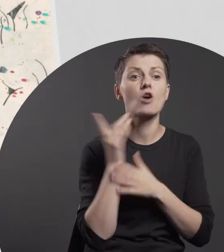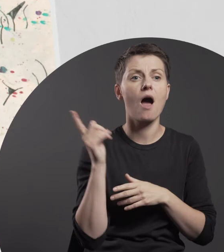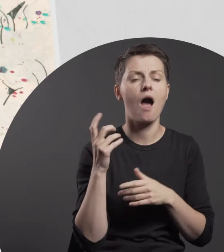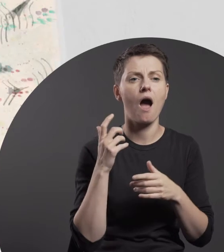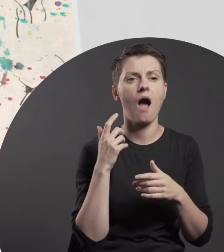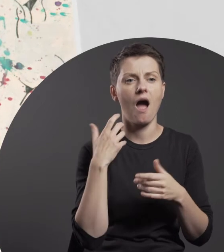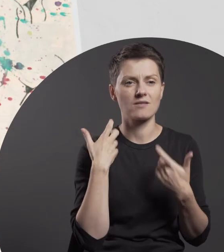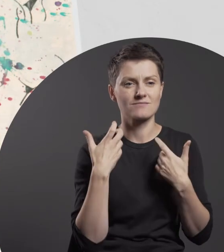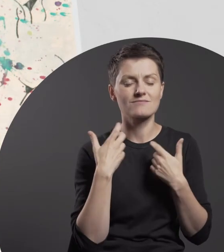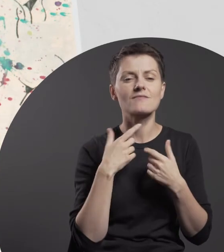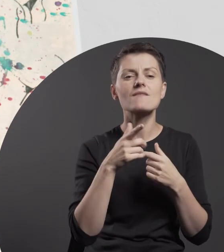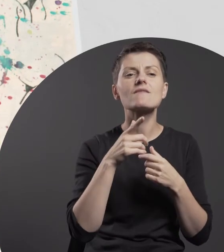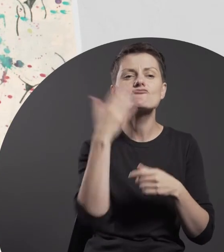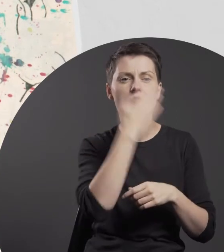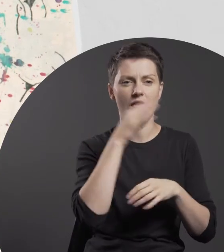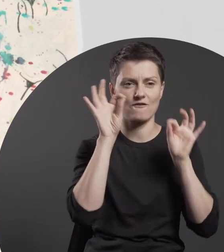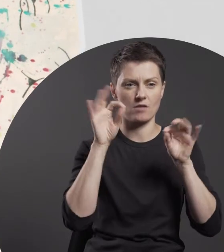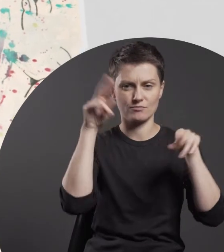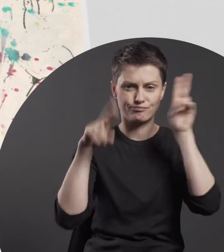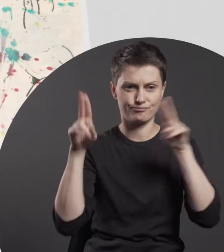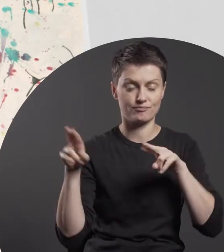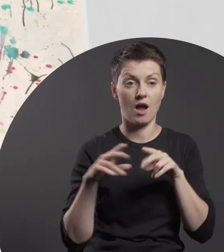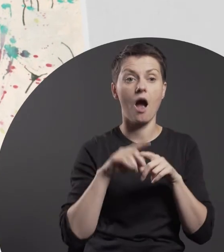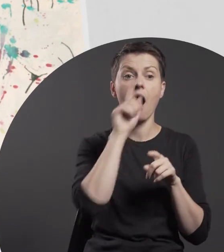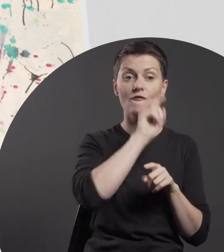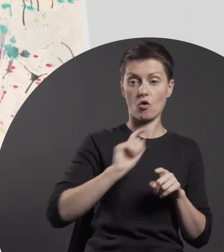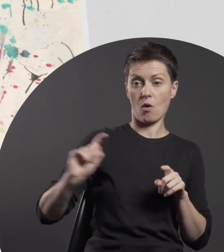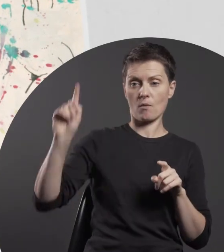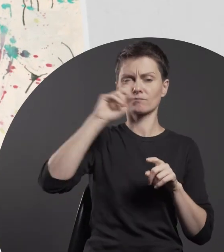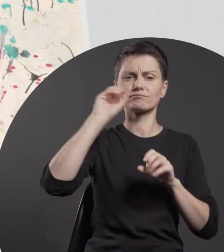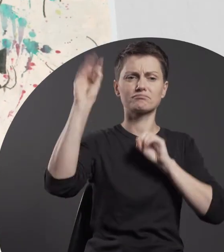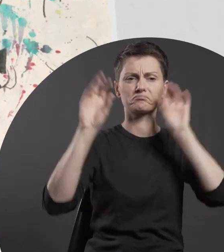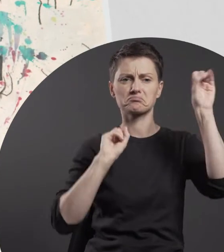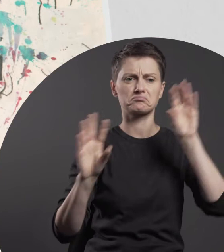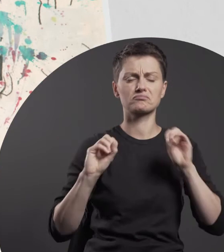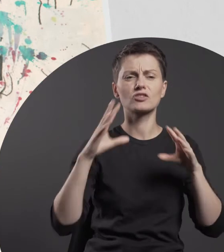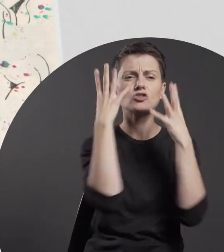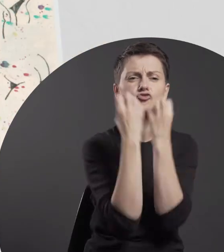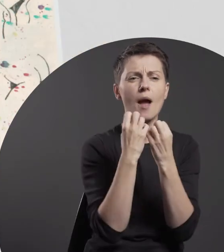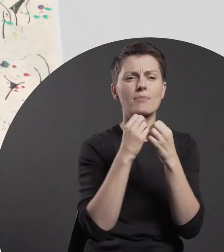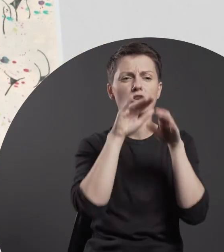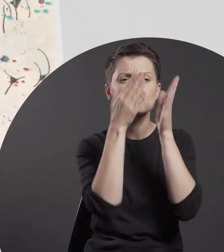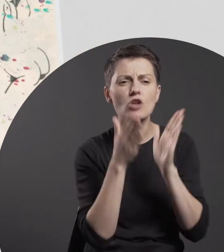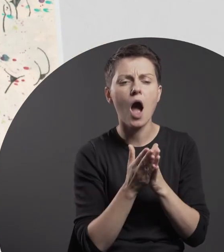Around them, there are dark shapes drawn in pencil, which are strewn across almost the entire empty space of the collage.